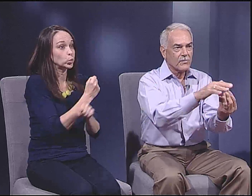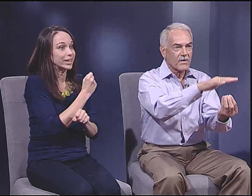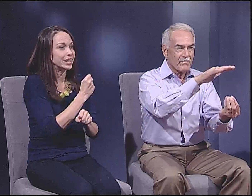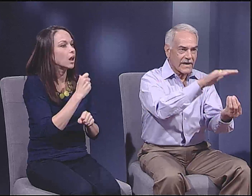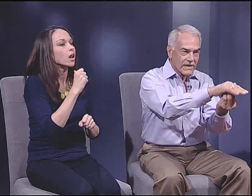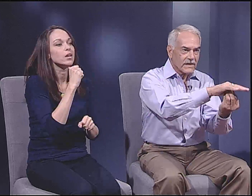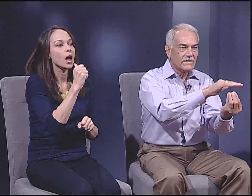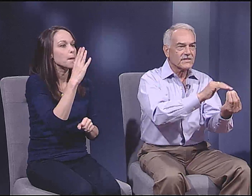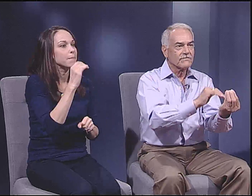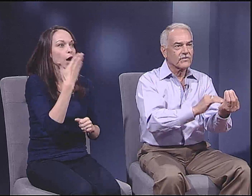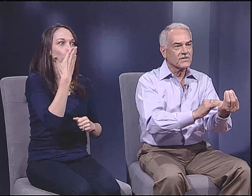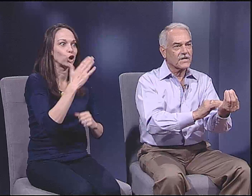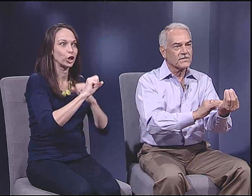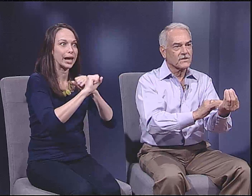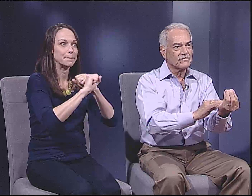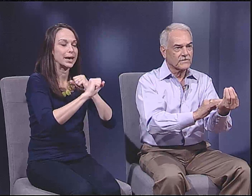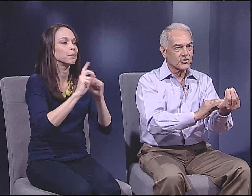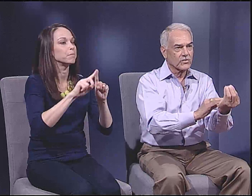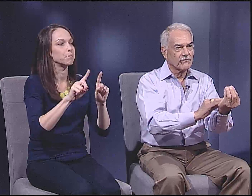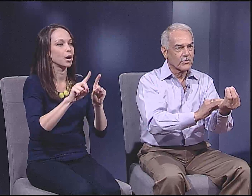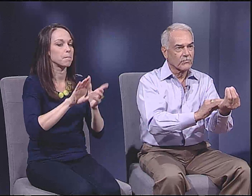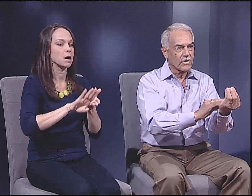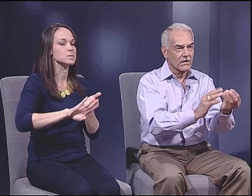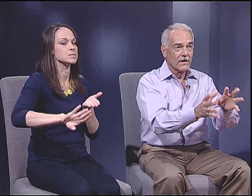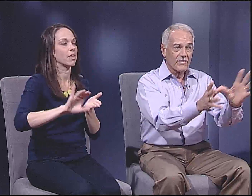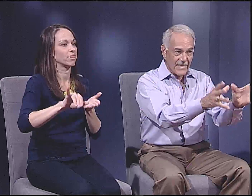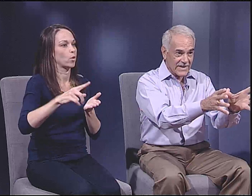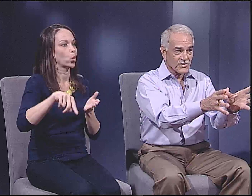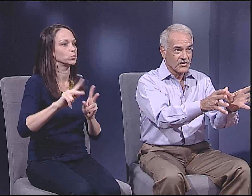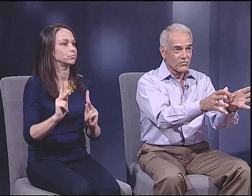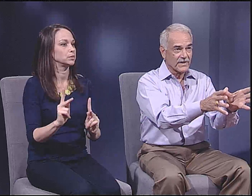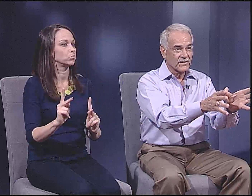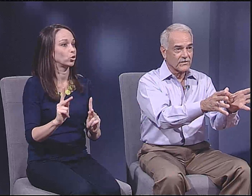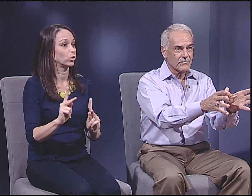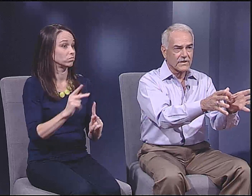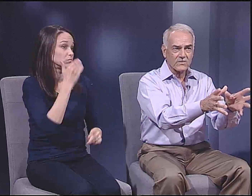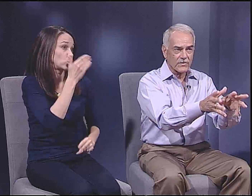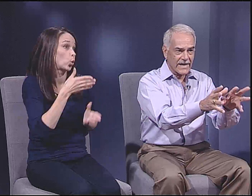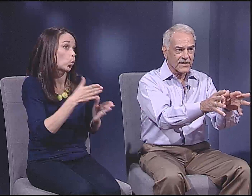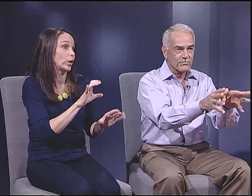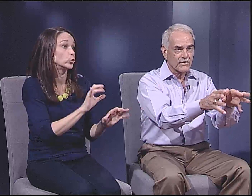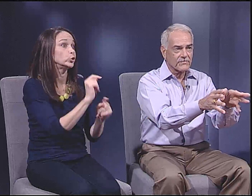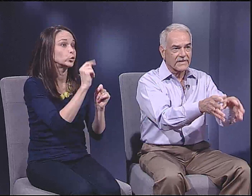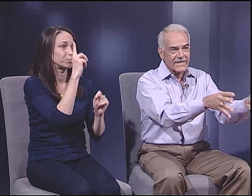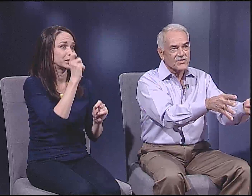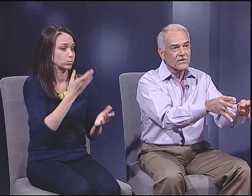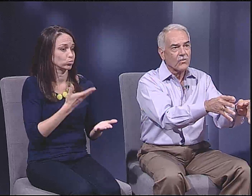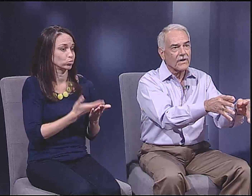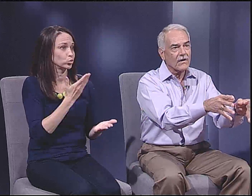but by disenfranchising a certain voter bloc. That's a good way to do it because that is proved that that's still going on.